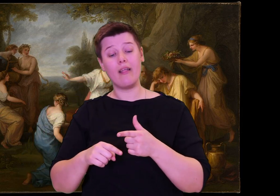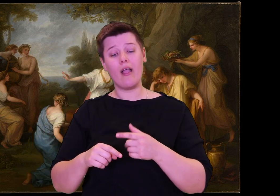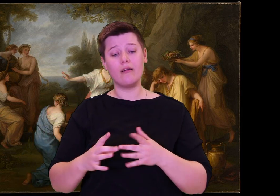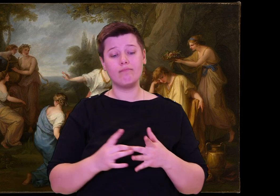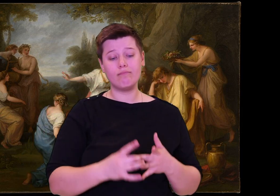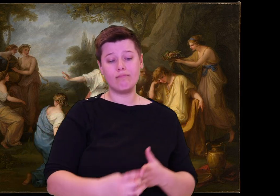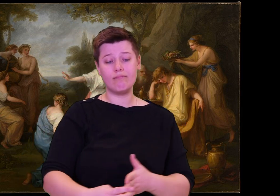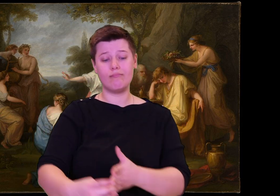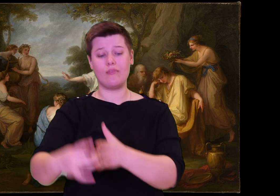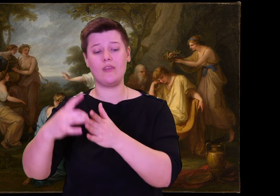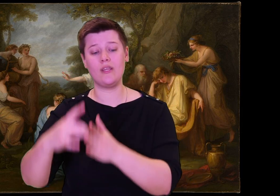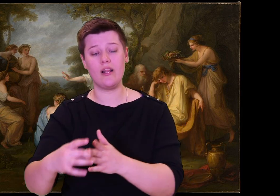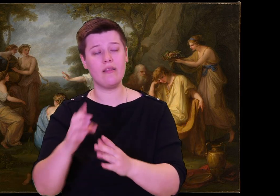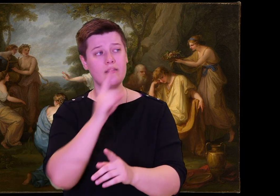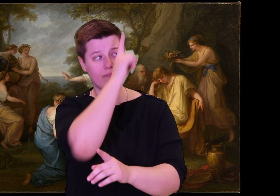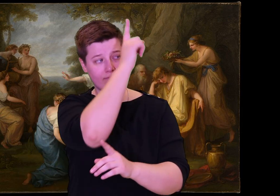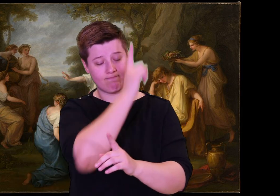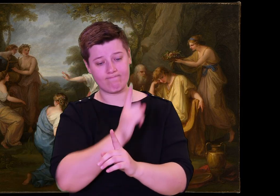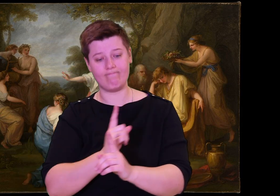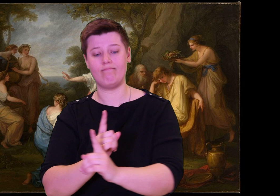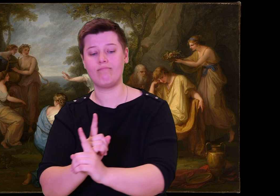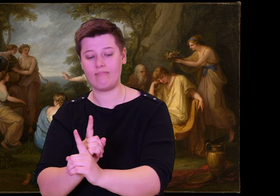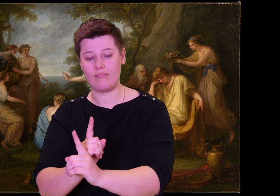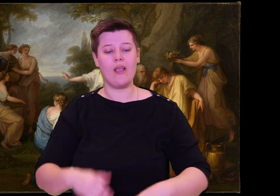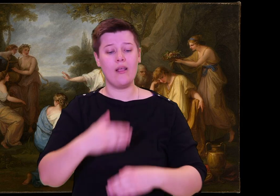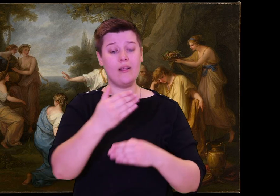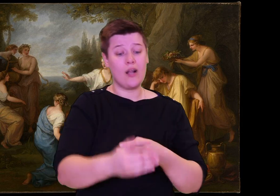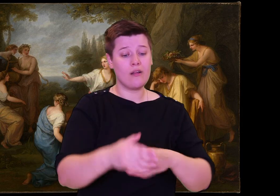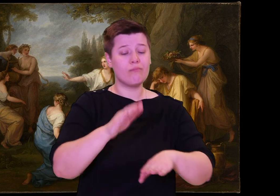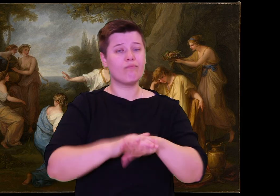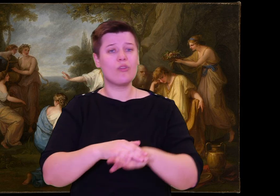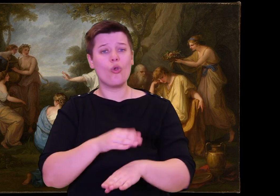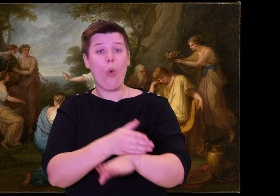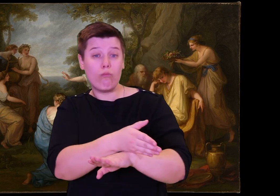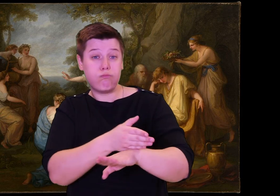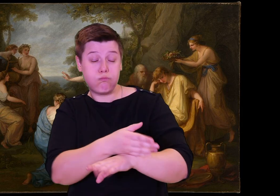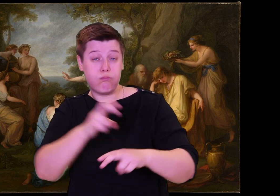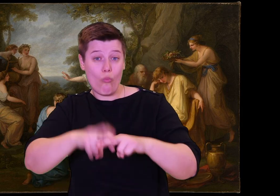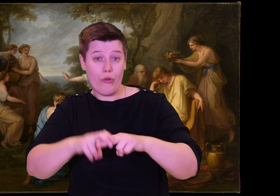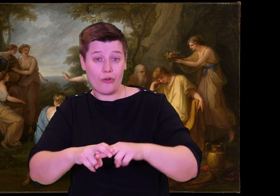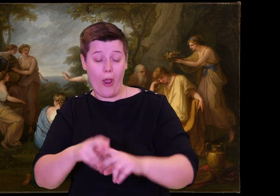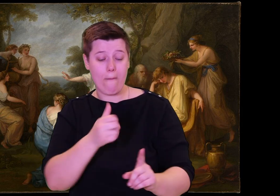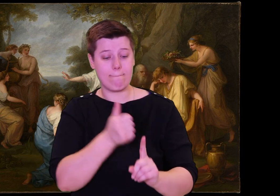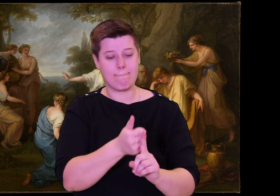A girl brought washing water in a jug of gold and poured it on their hands and